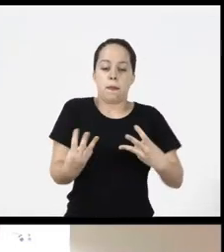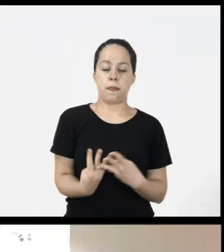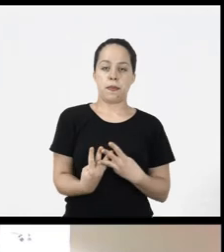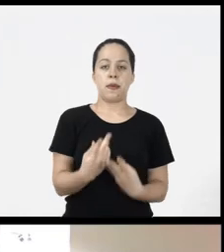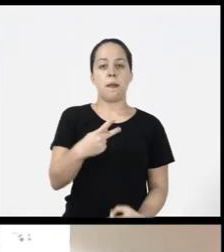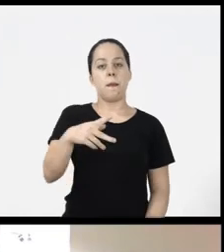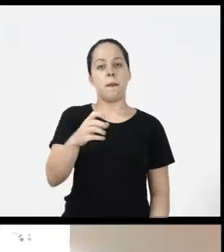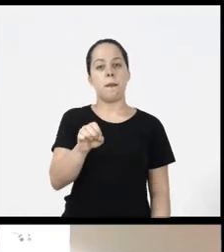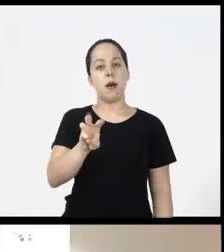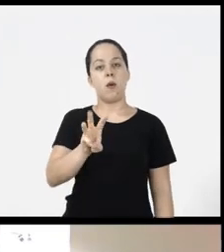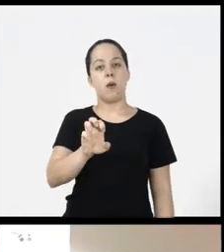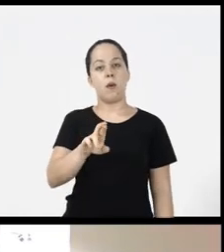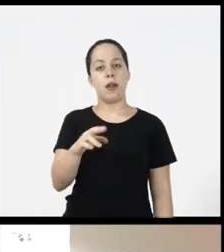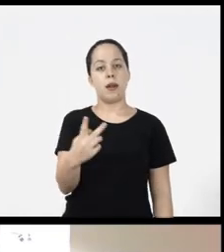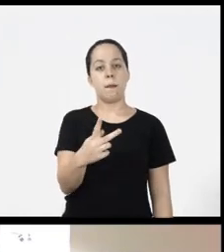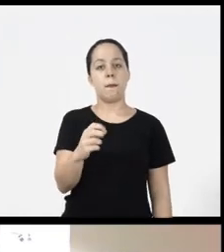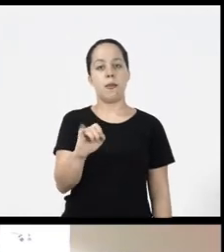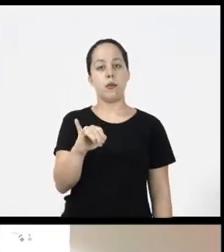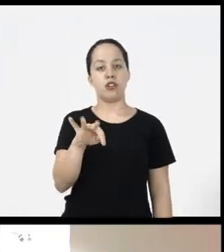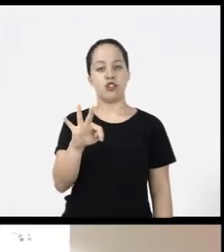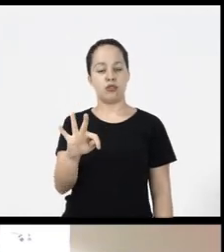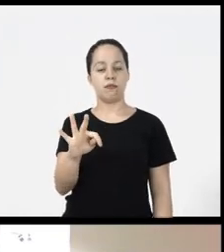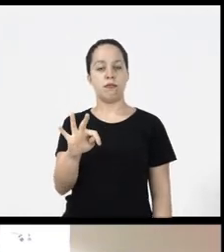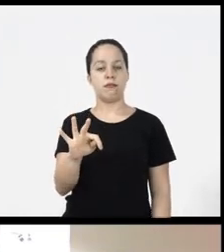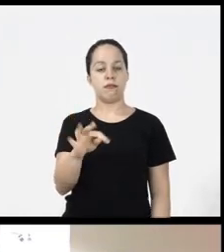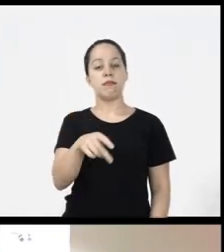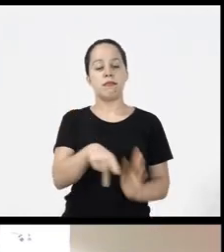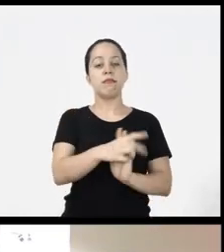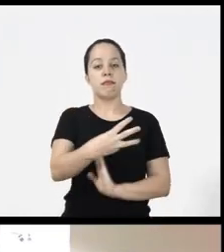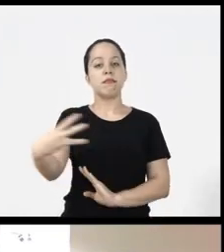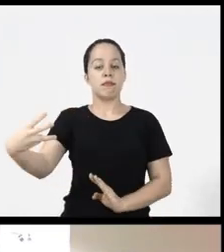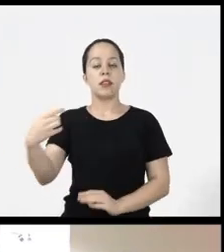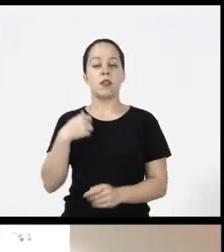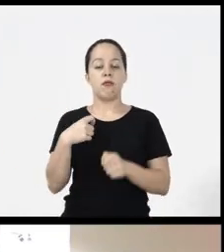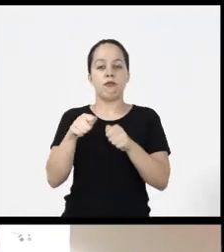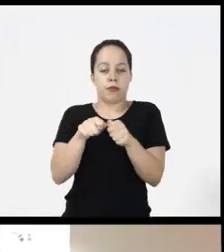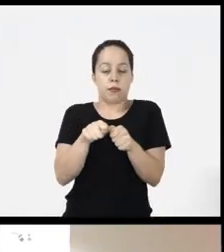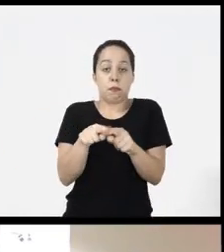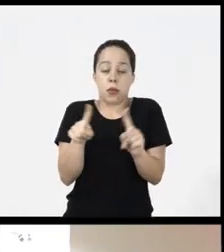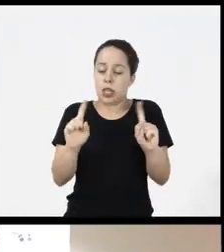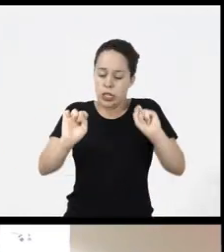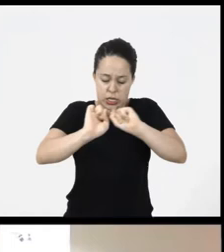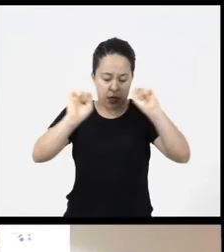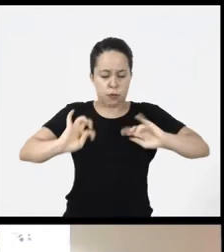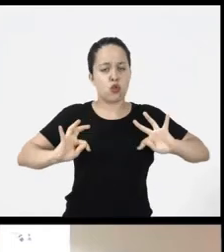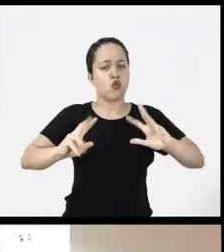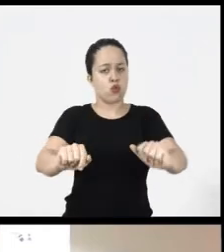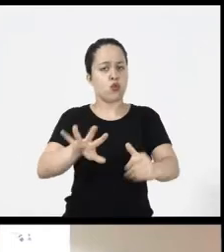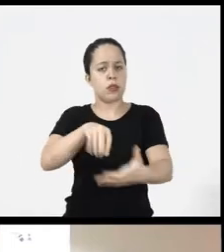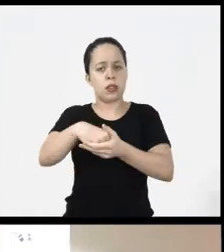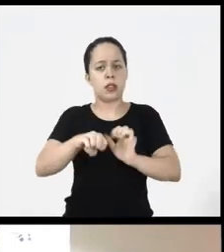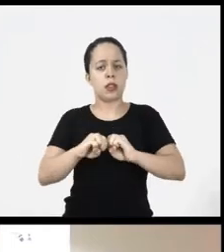Microsoft PowerPoint to show you it is but all operating systems